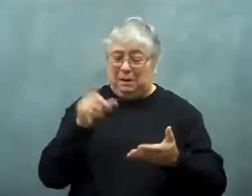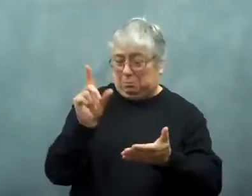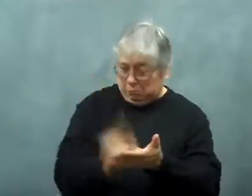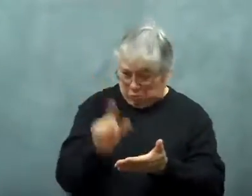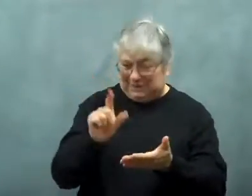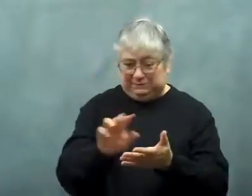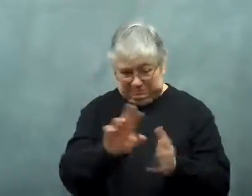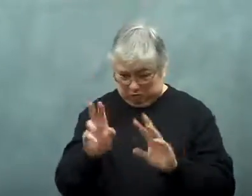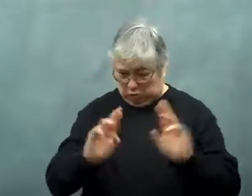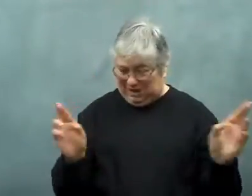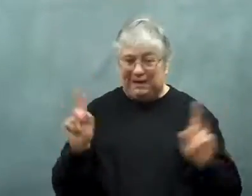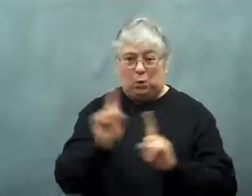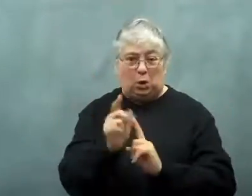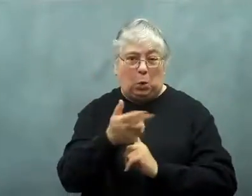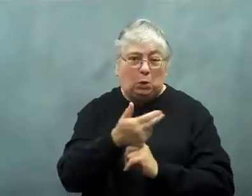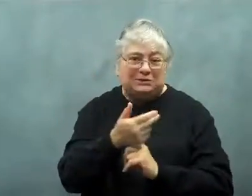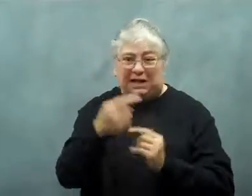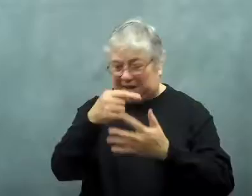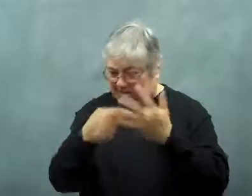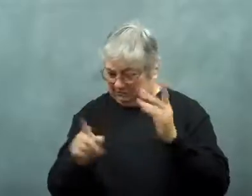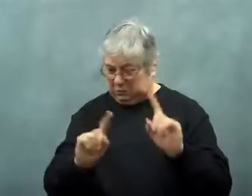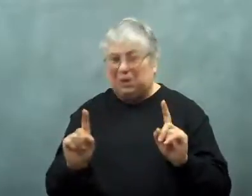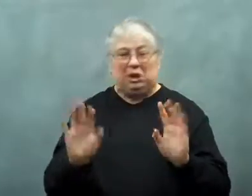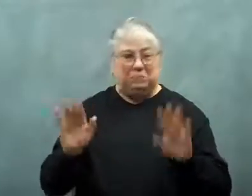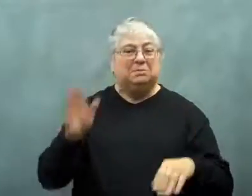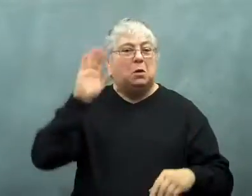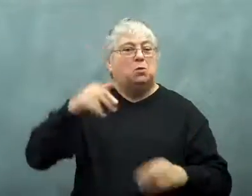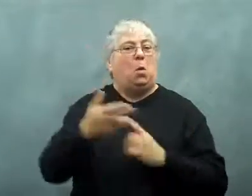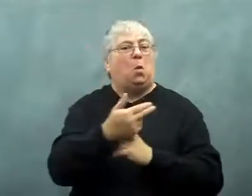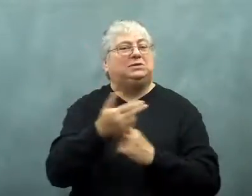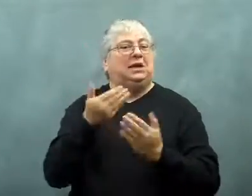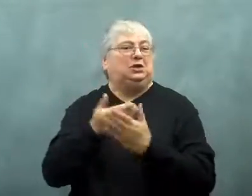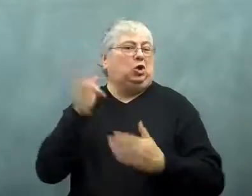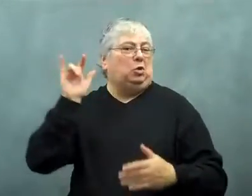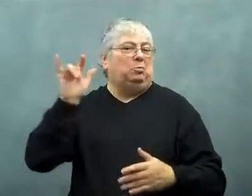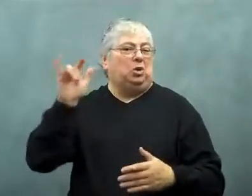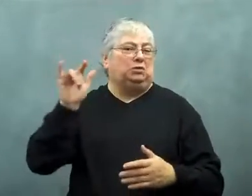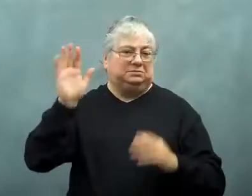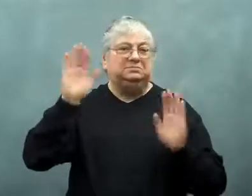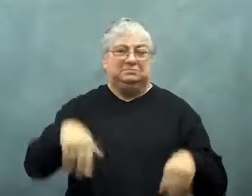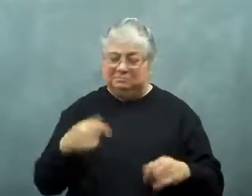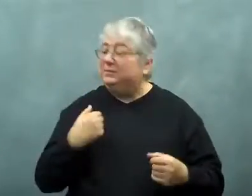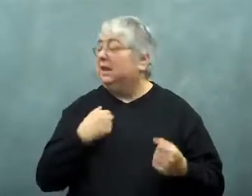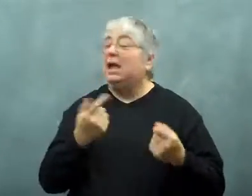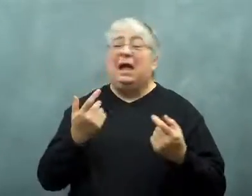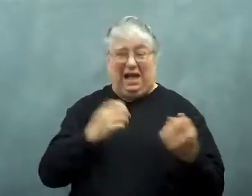and I printed out the map and directions for the hotel. I knew the hotel was near the airport.